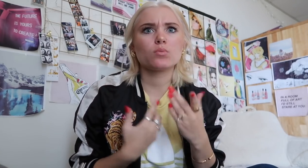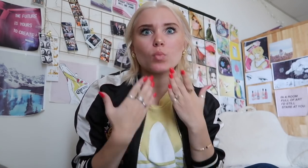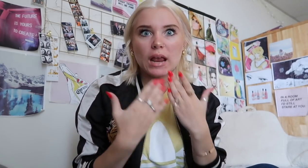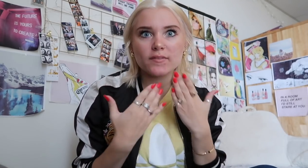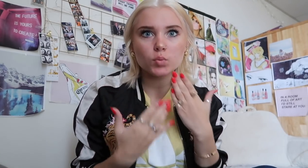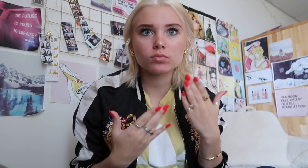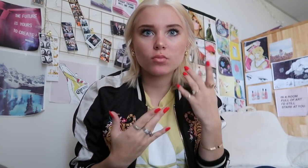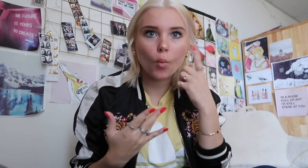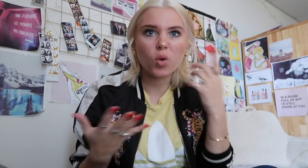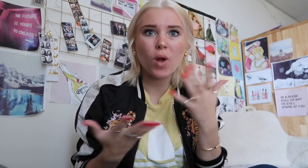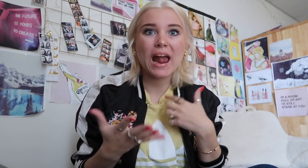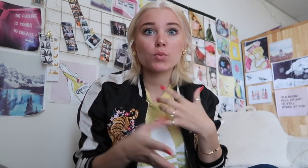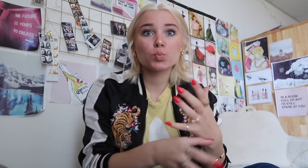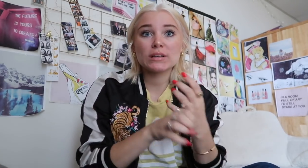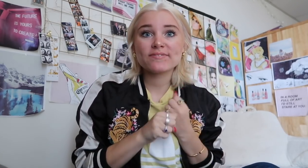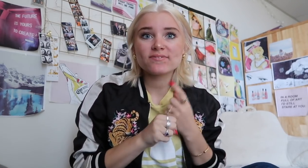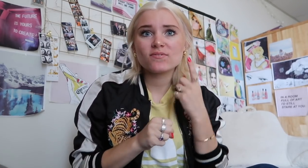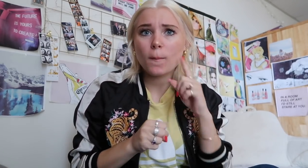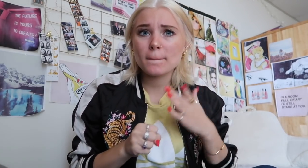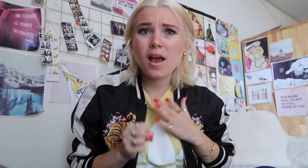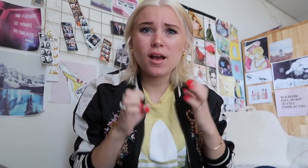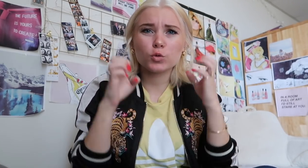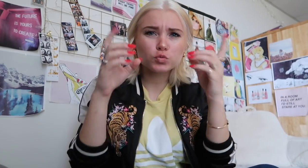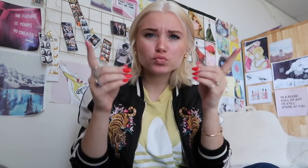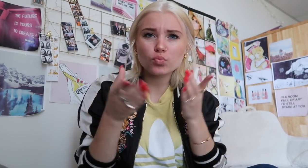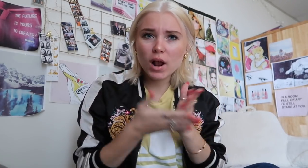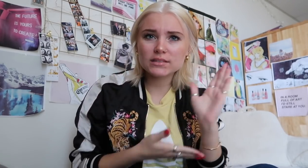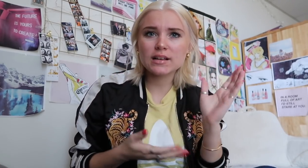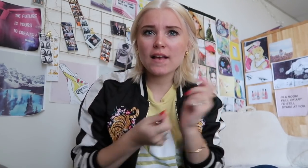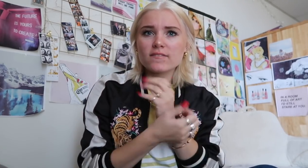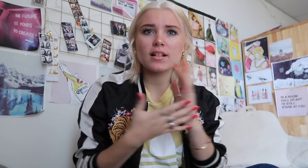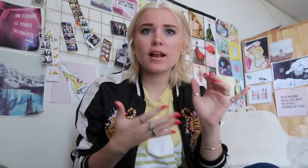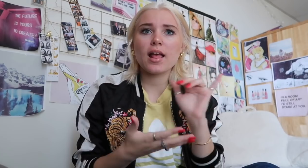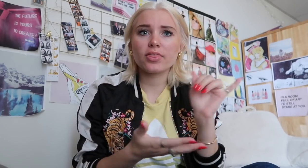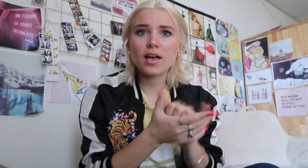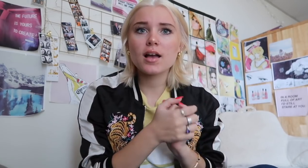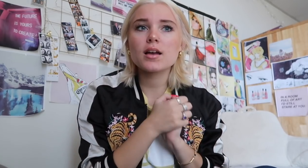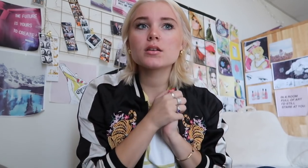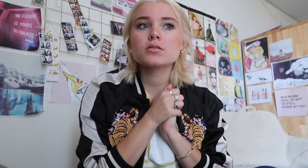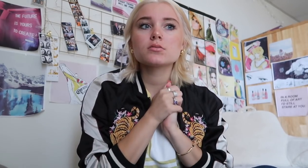which I am so grateful for what did I received for my education rights